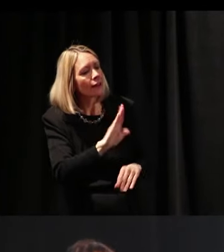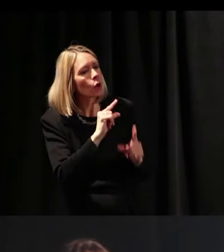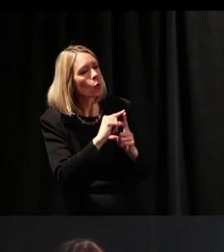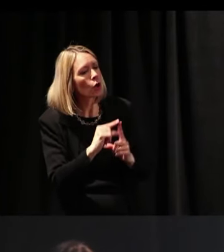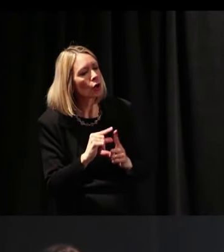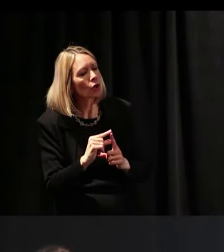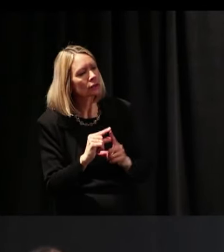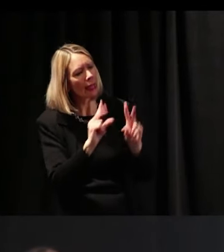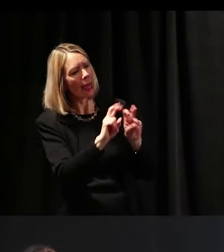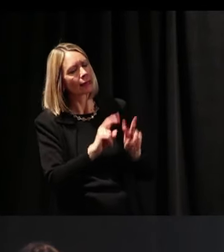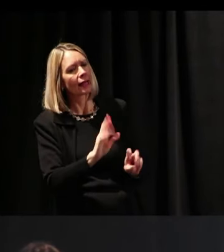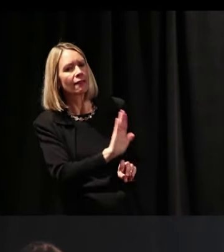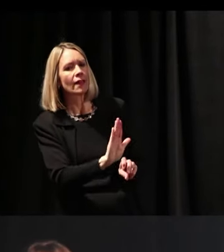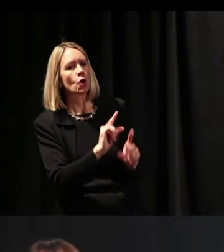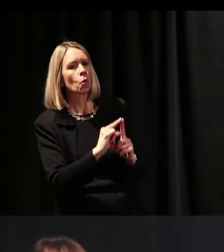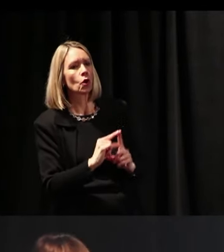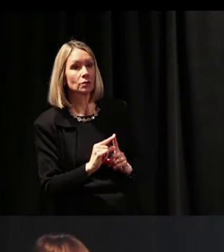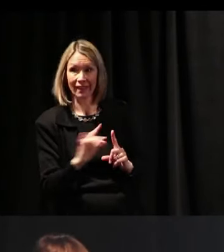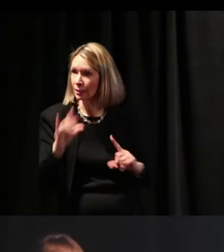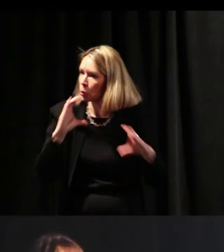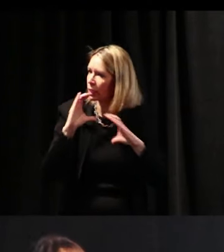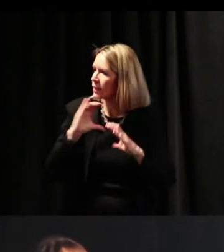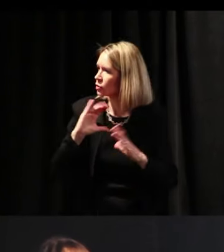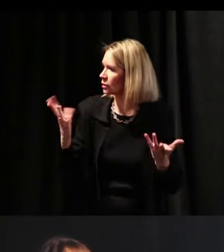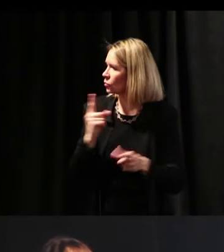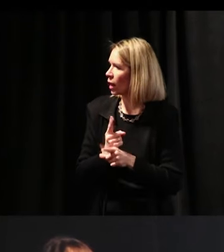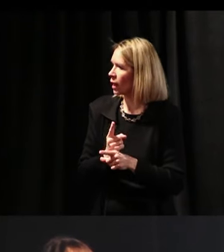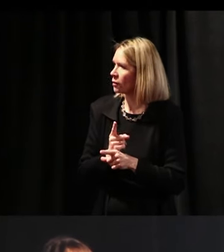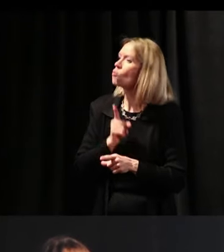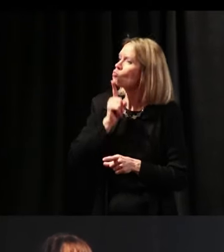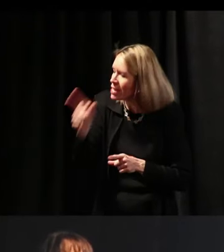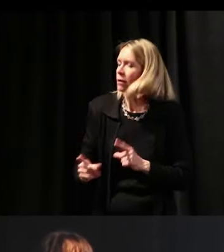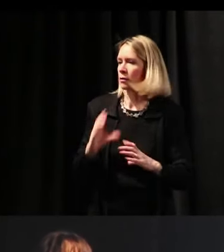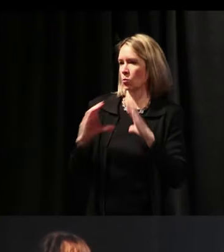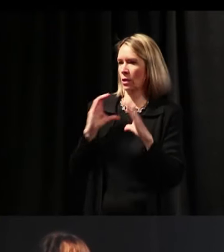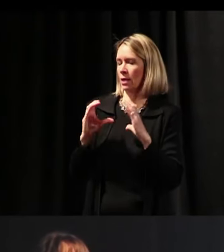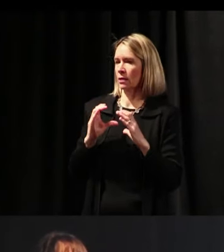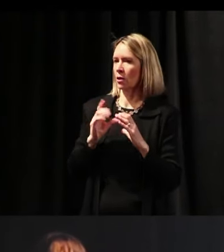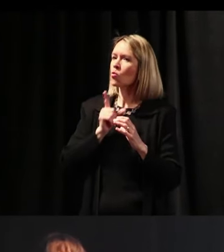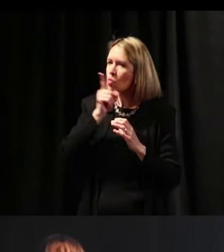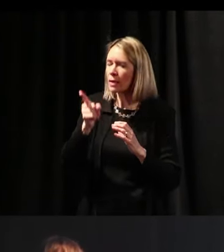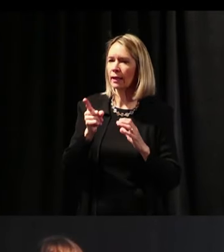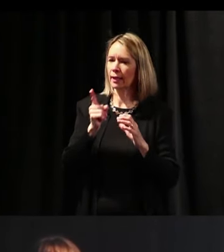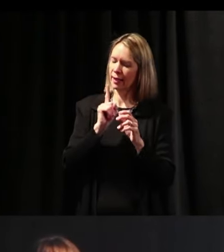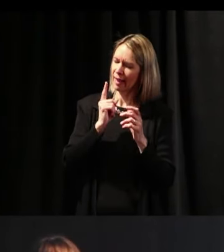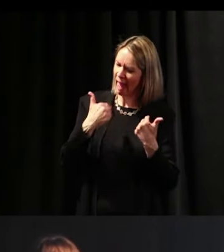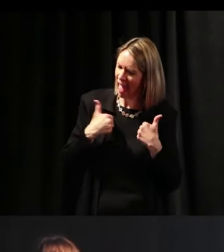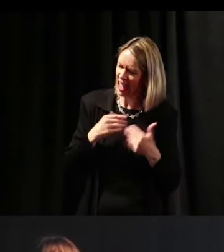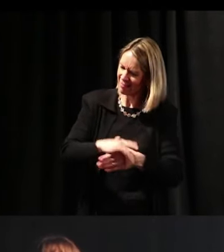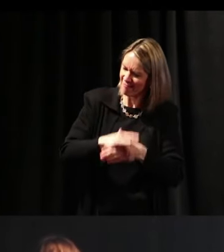read the words that they say, analyze the words. See, this is communication, isn't it? It's real communication. It's meaningful communication.